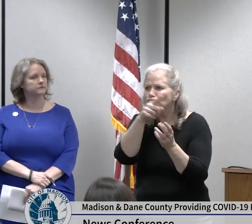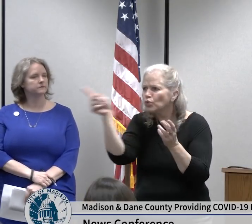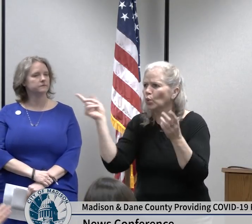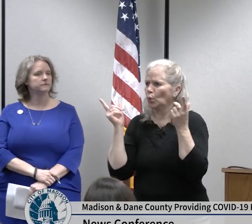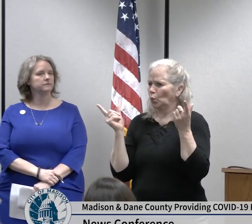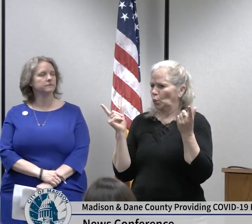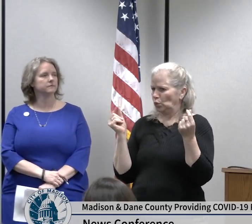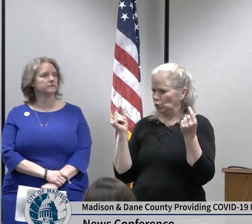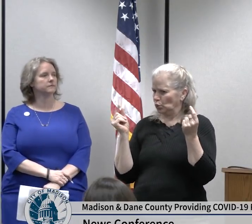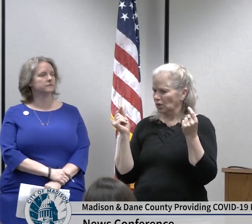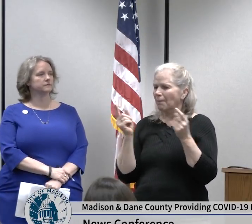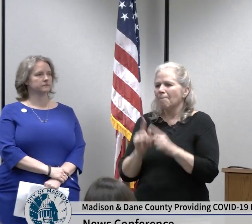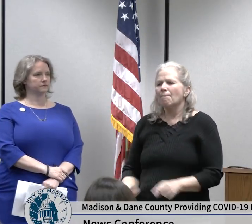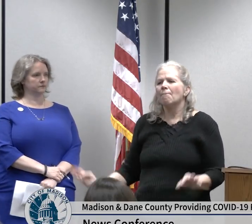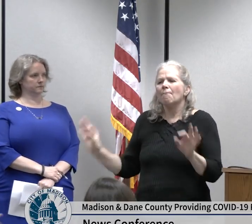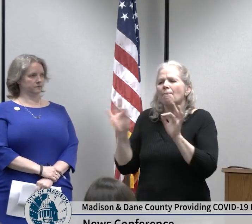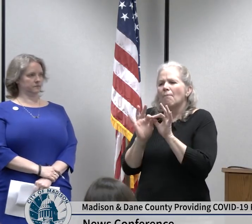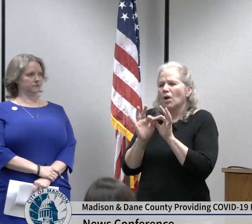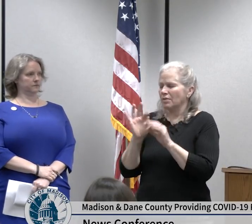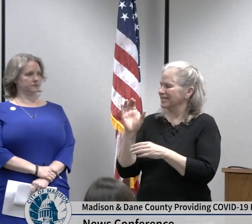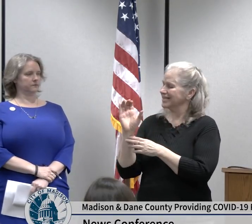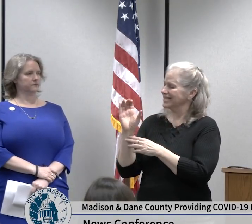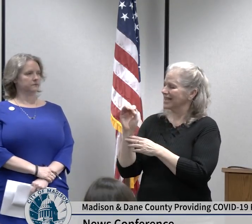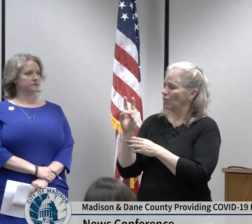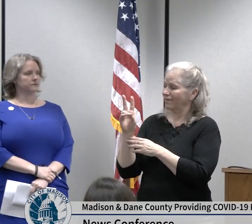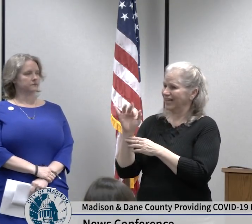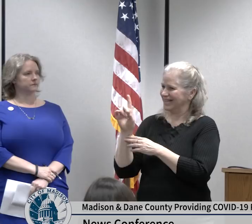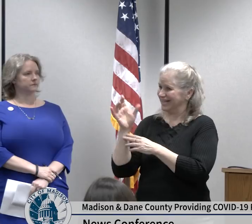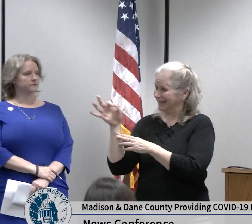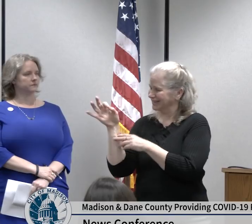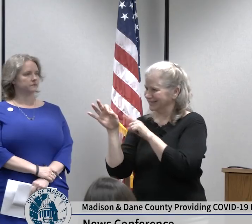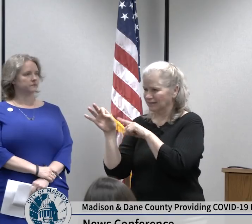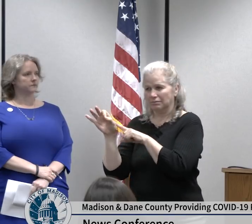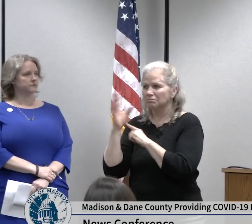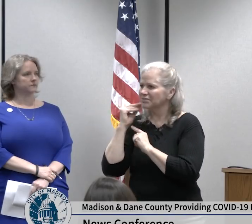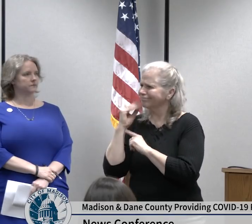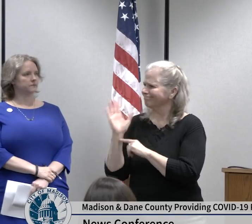experience of COVID-19 will be a process it will have a beginning a middle and an